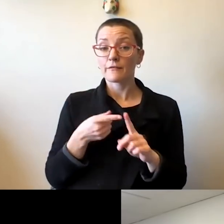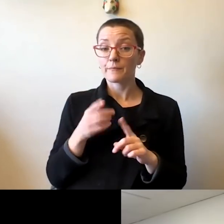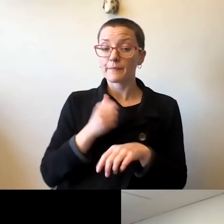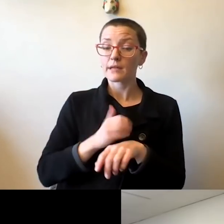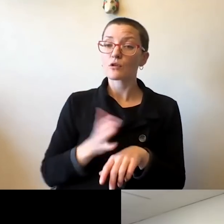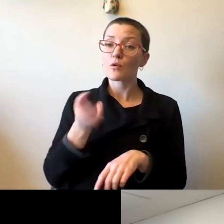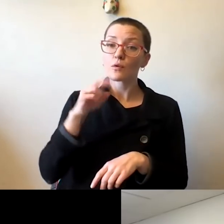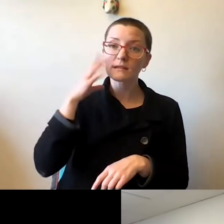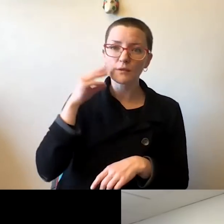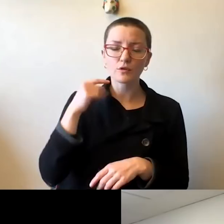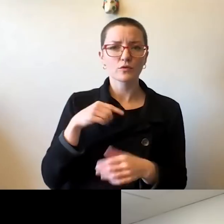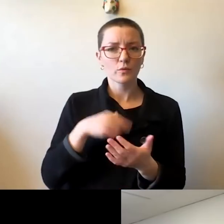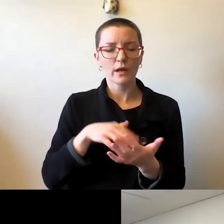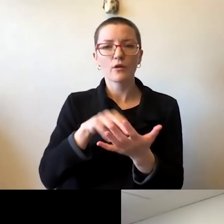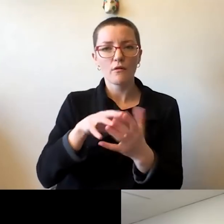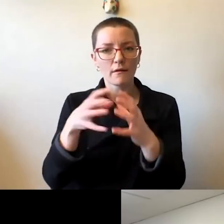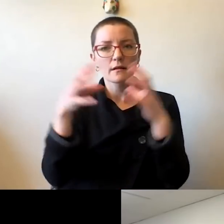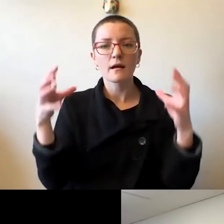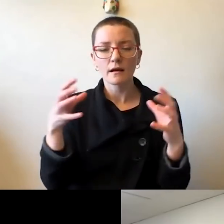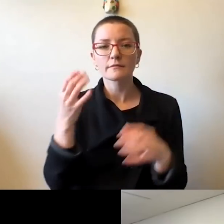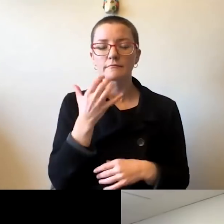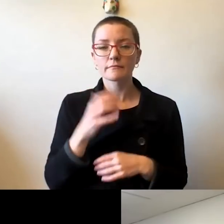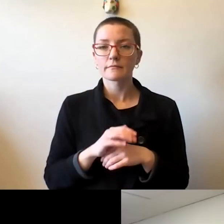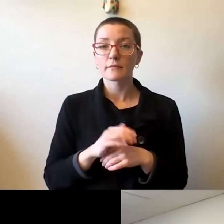It's just amazing how much our enormous testing capability has